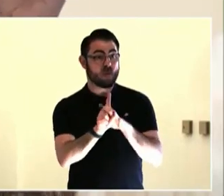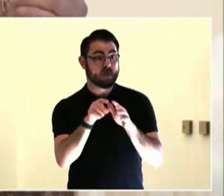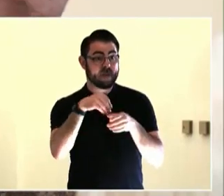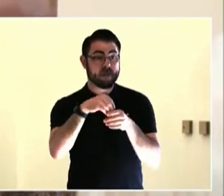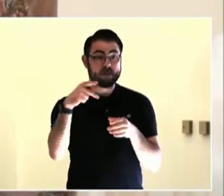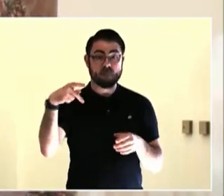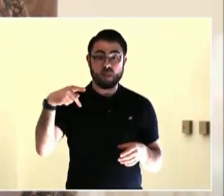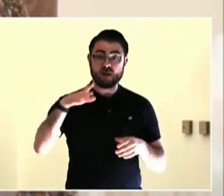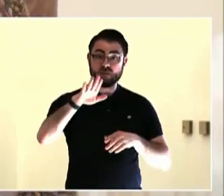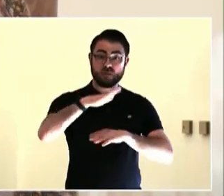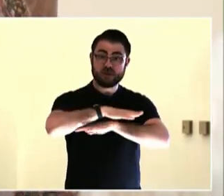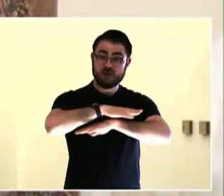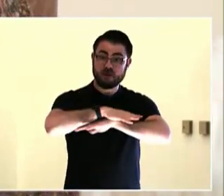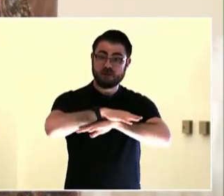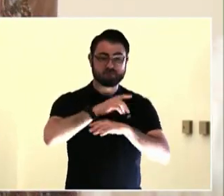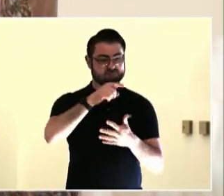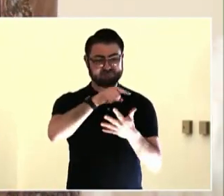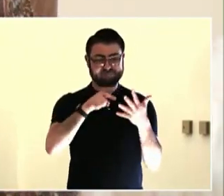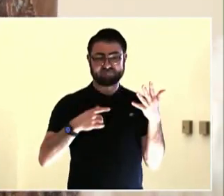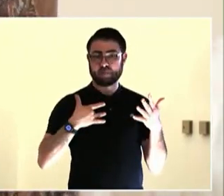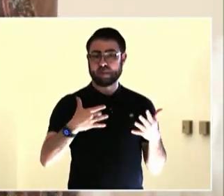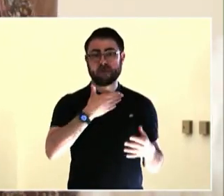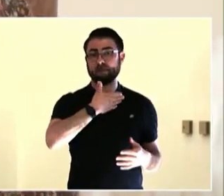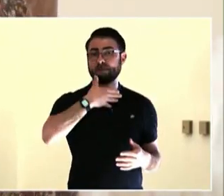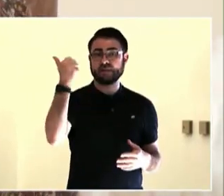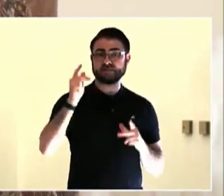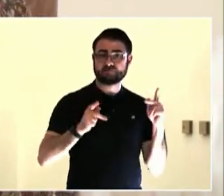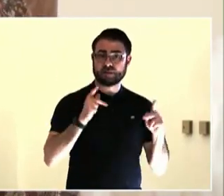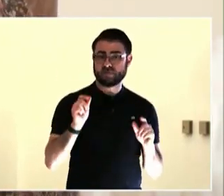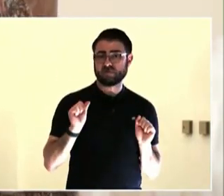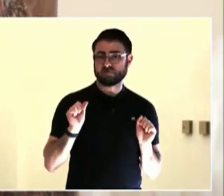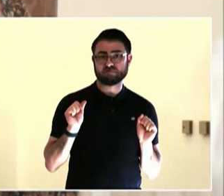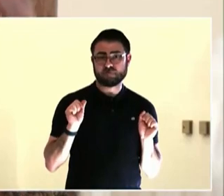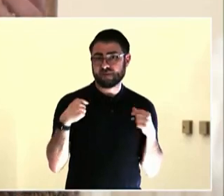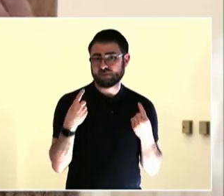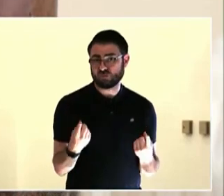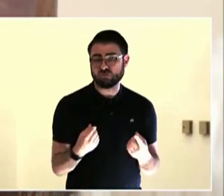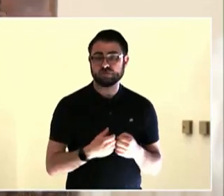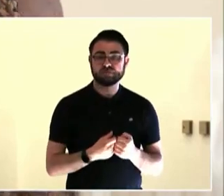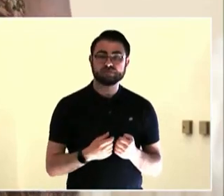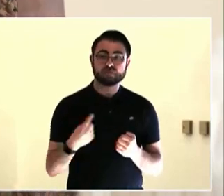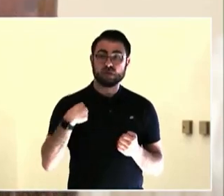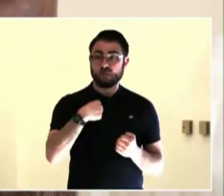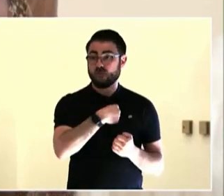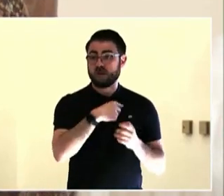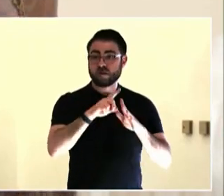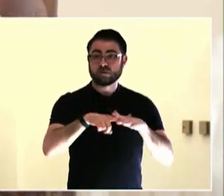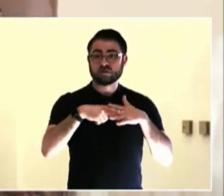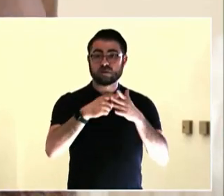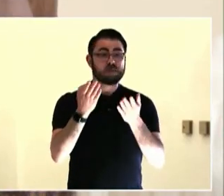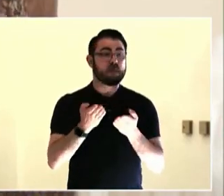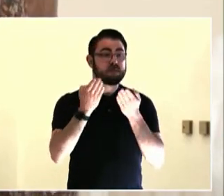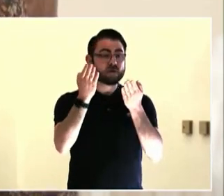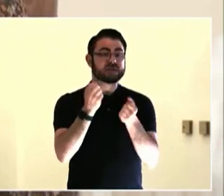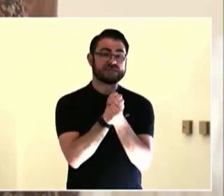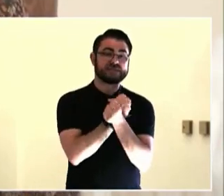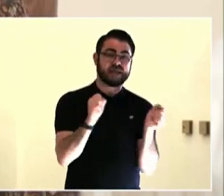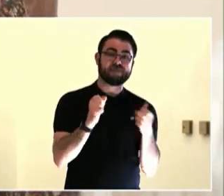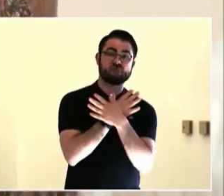such an issue for us -- the first thing we advocated for were port-o-potties. We need to get them into the